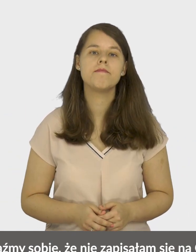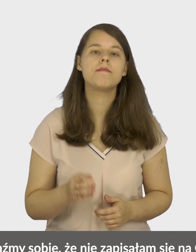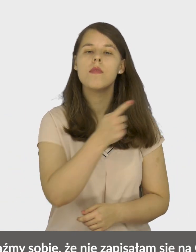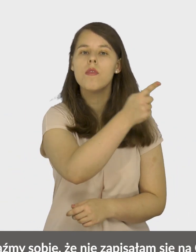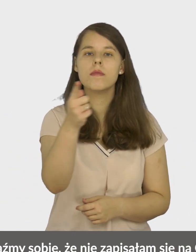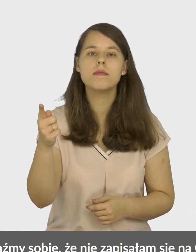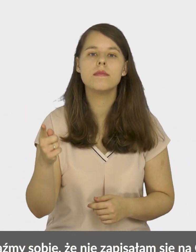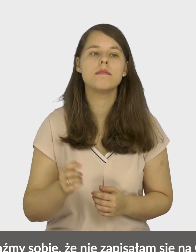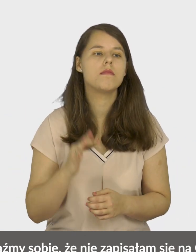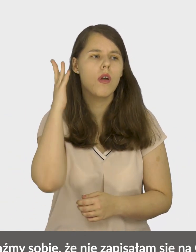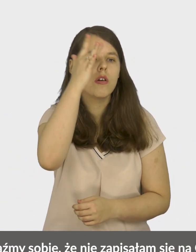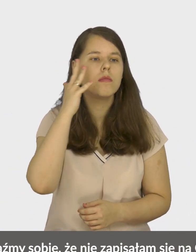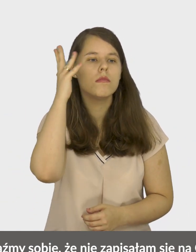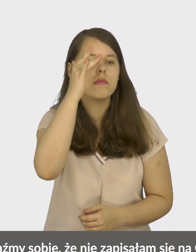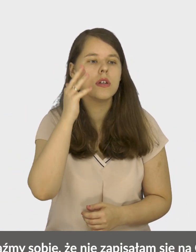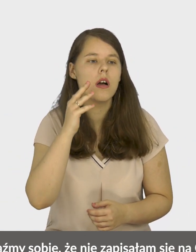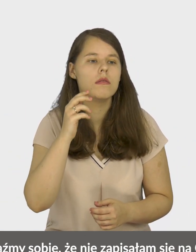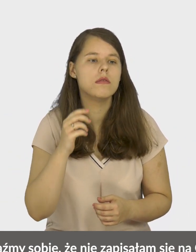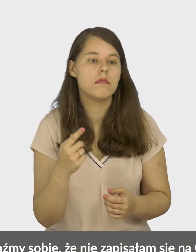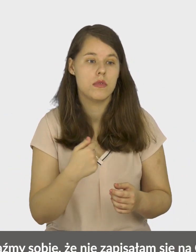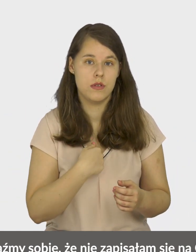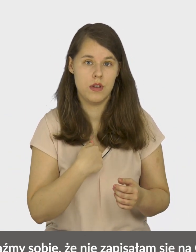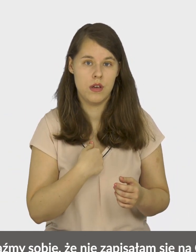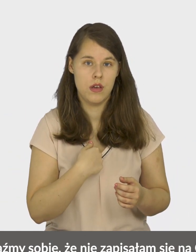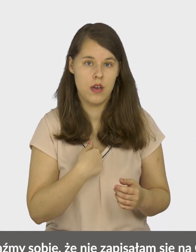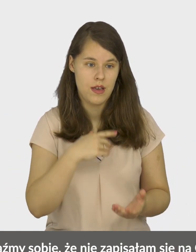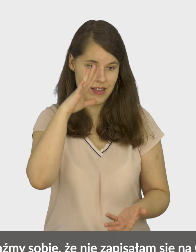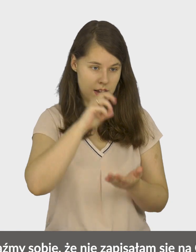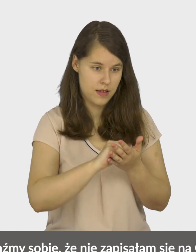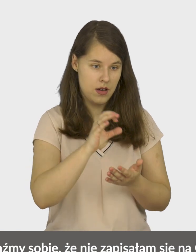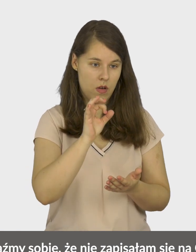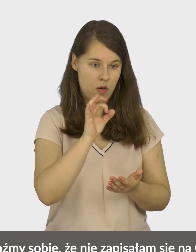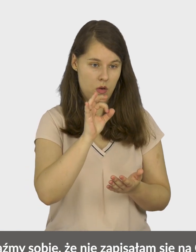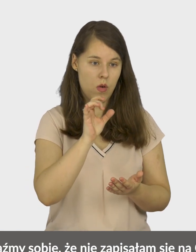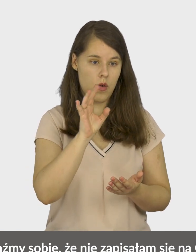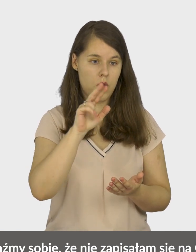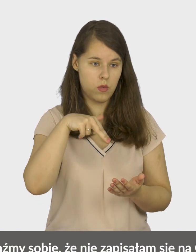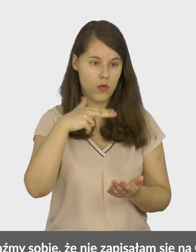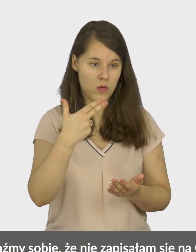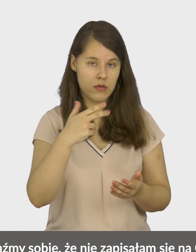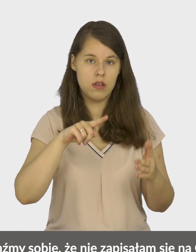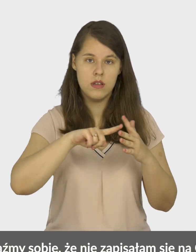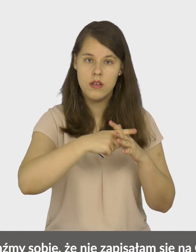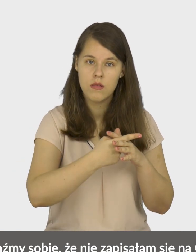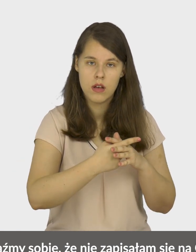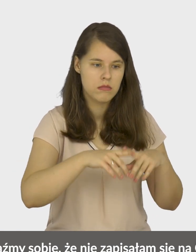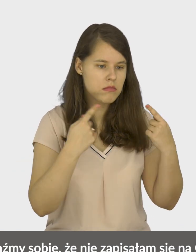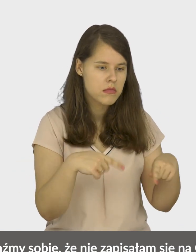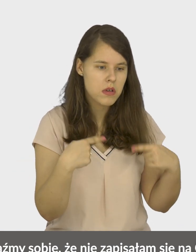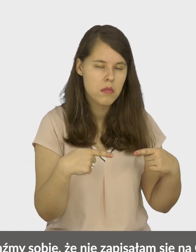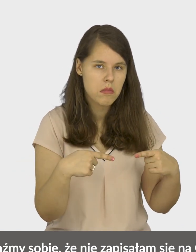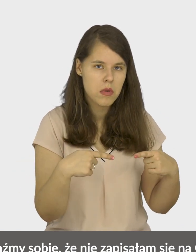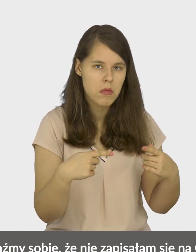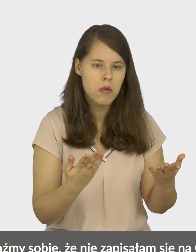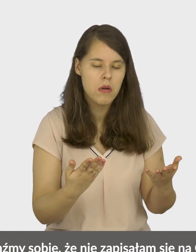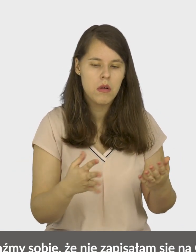Let's imagine that I didn't sign up for OGUN.